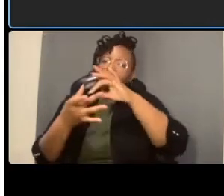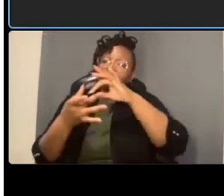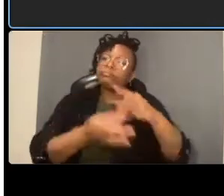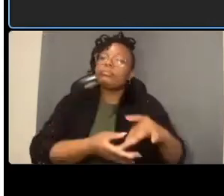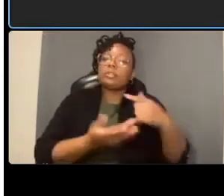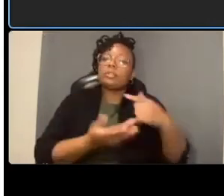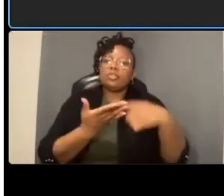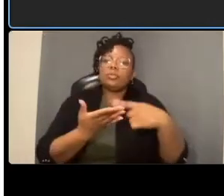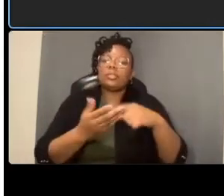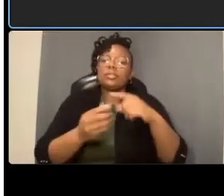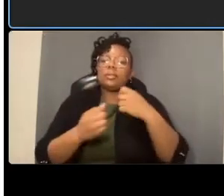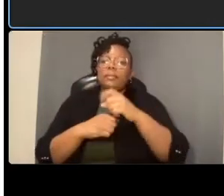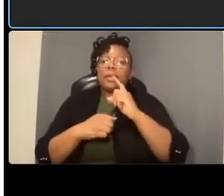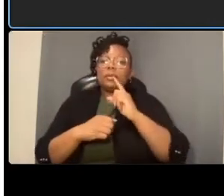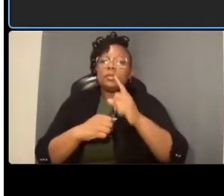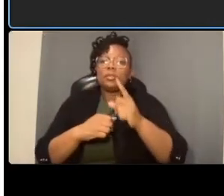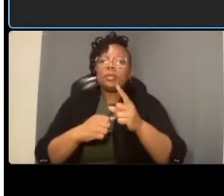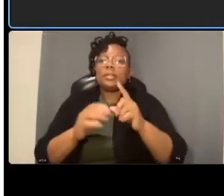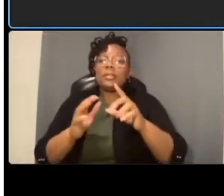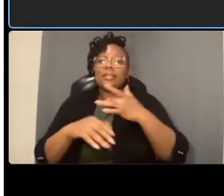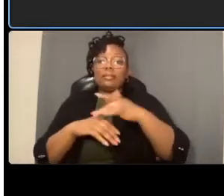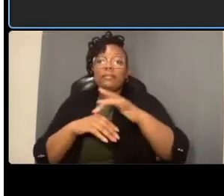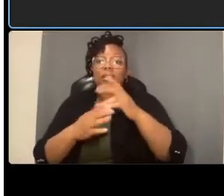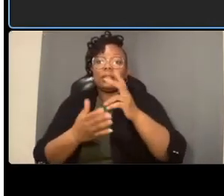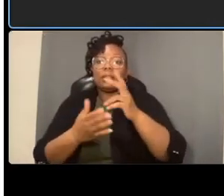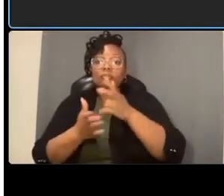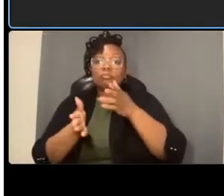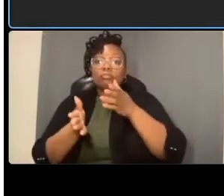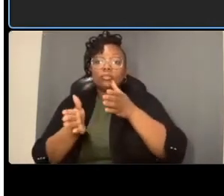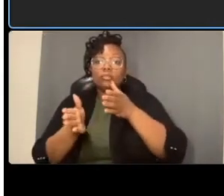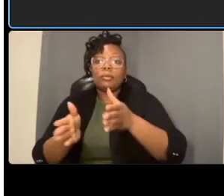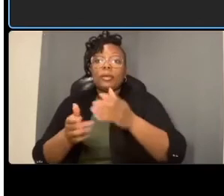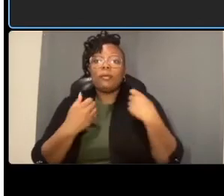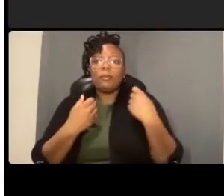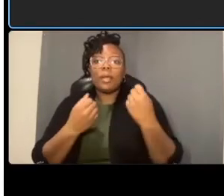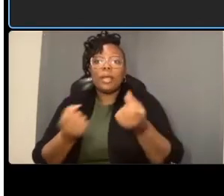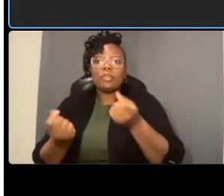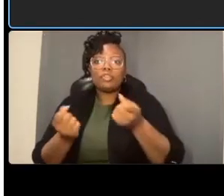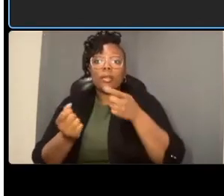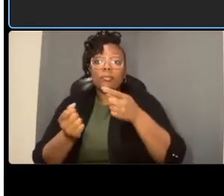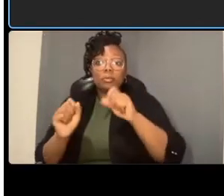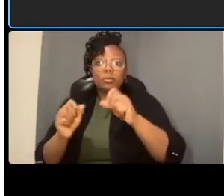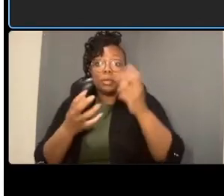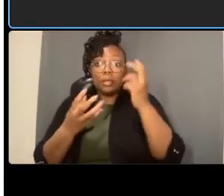curb pricing to ensure frequent turnover will you that's part a part b is where you commit